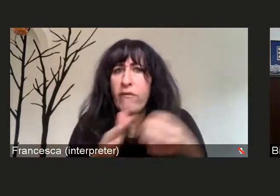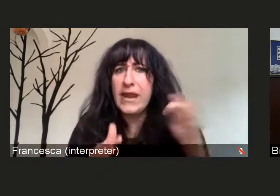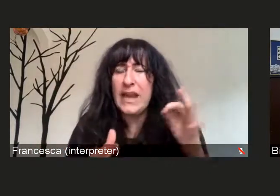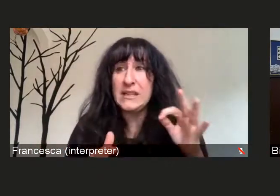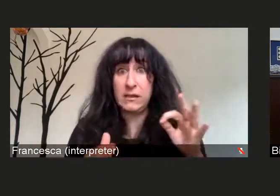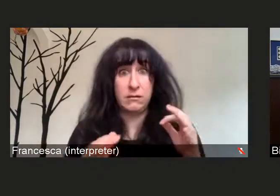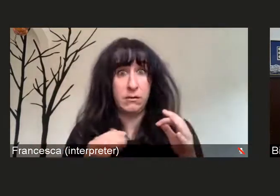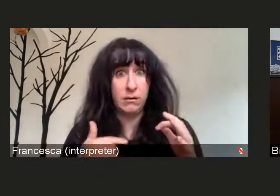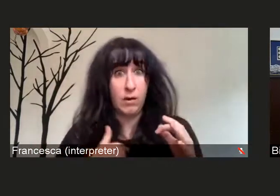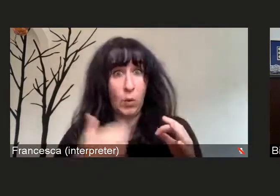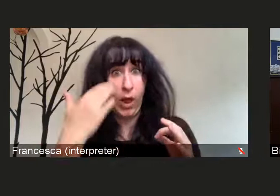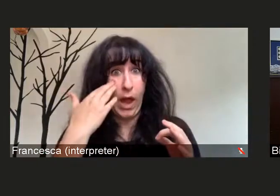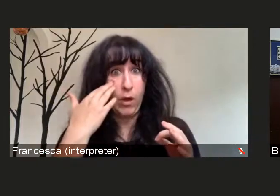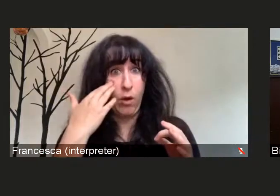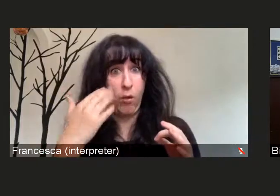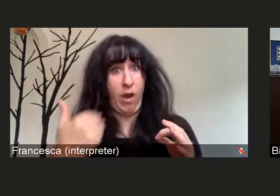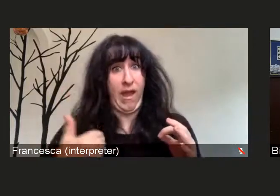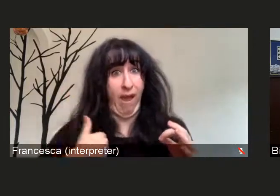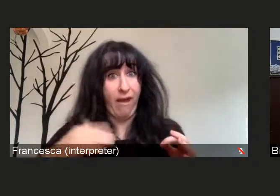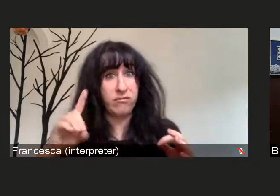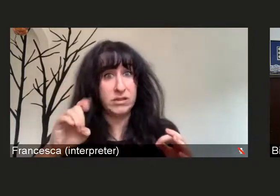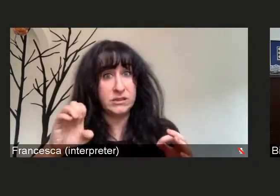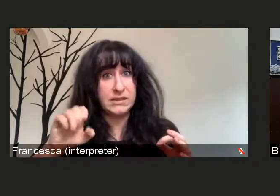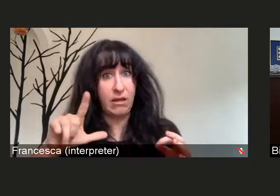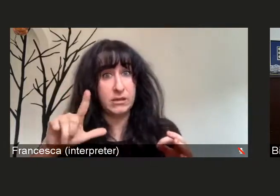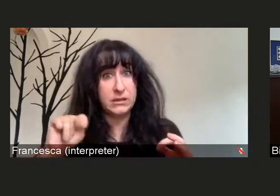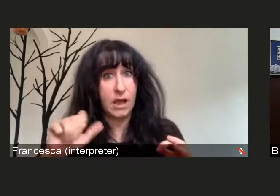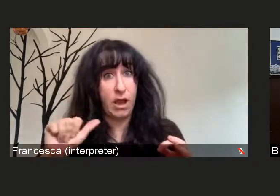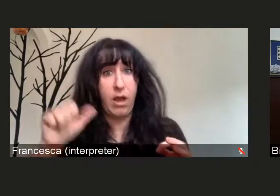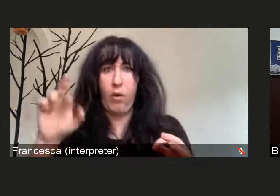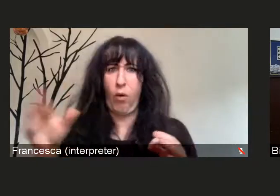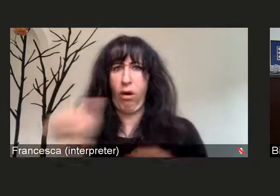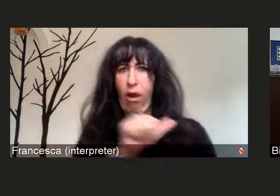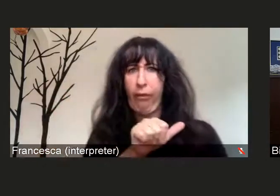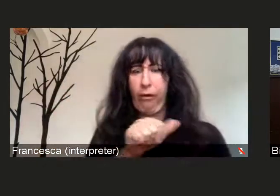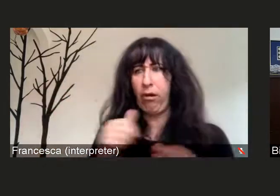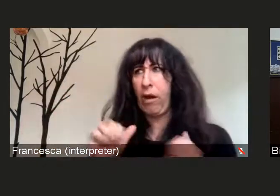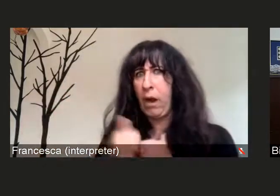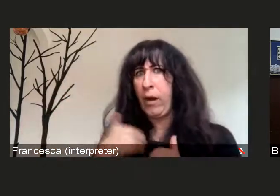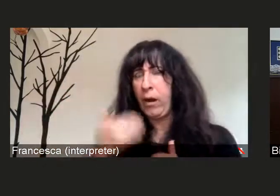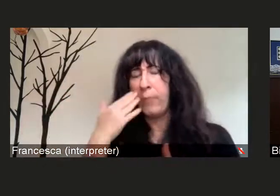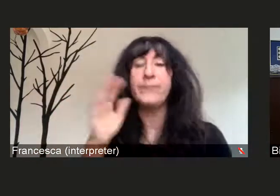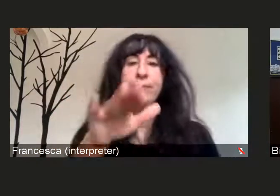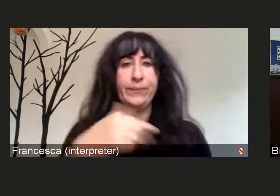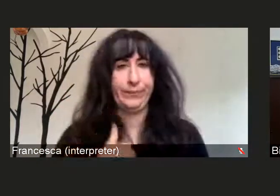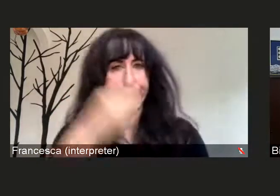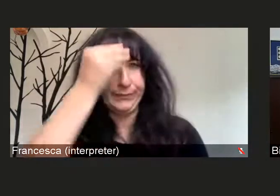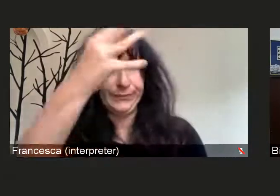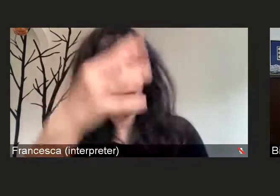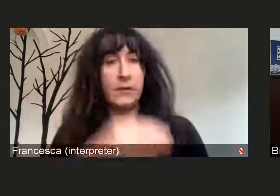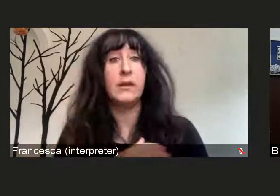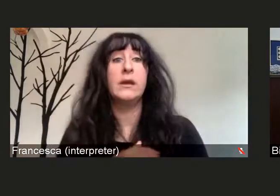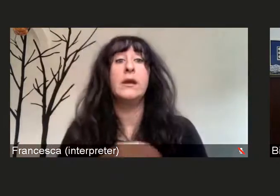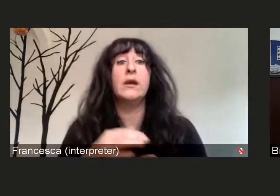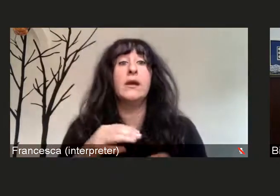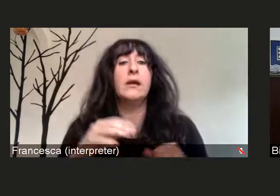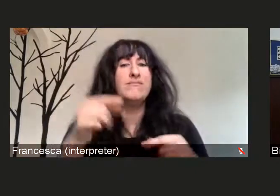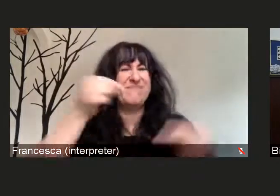Well, I can let you know that in the state of Delaware they sequence... Let me back up so it makes sense.